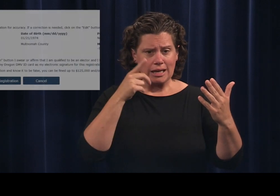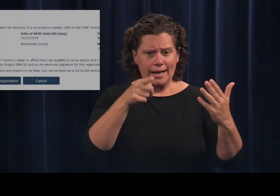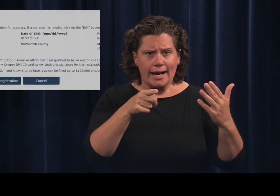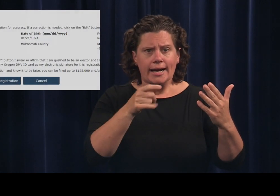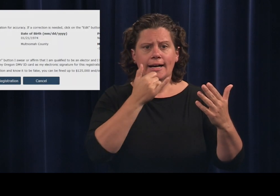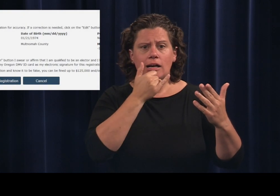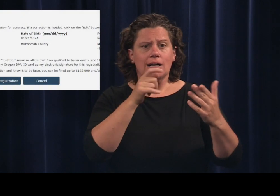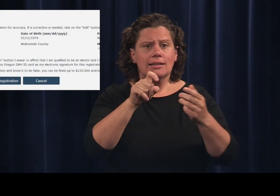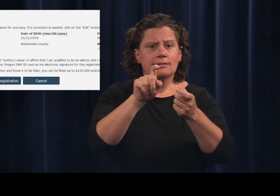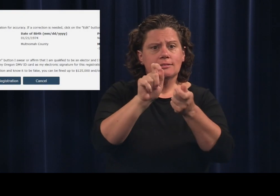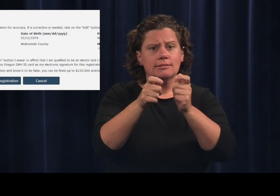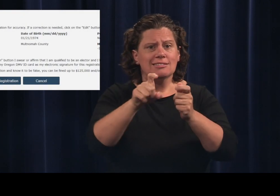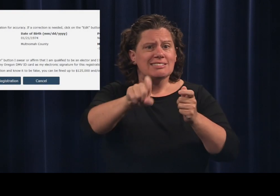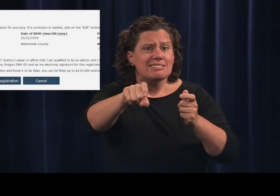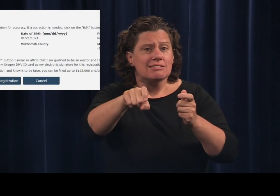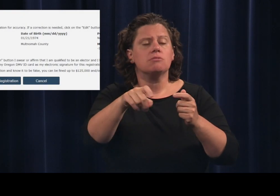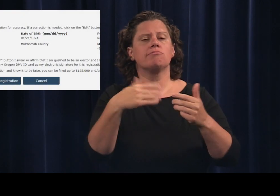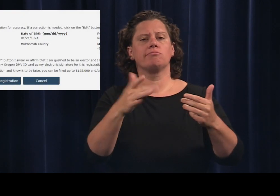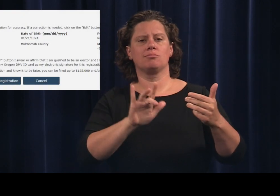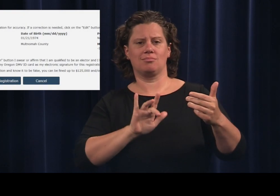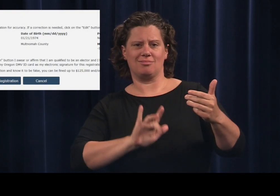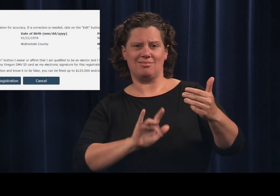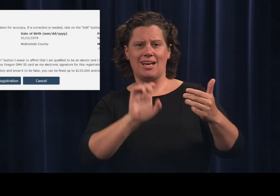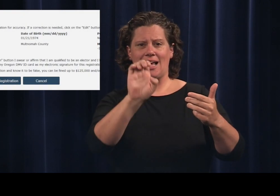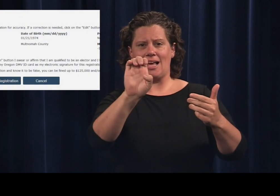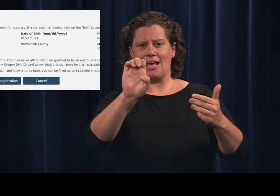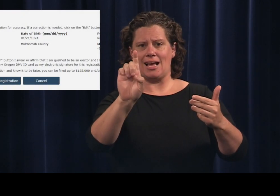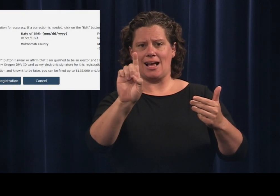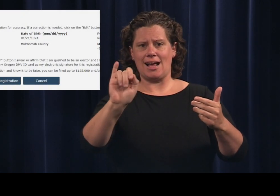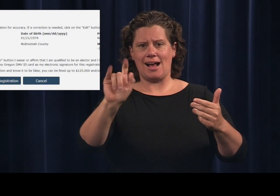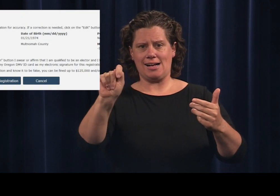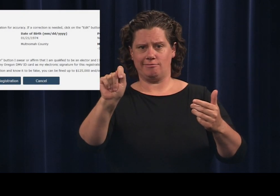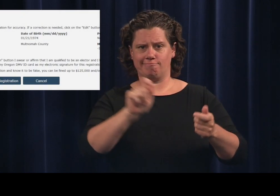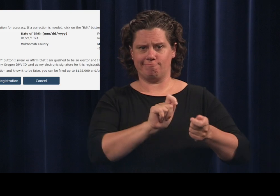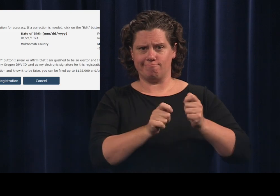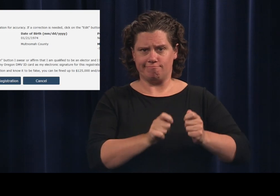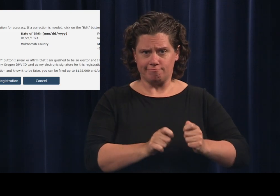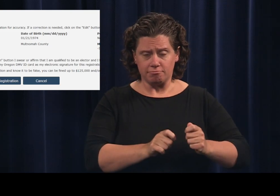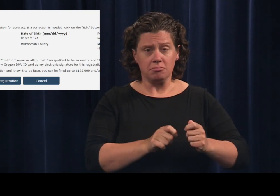If changes are needed click edit.